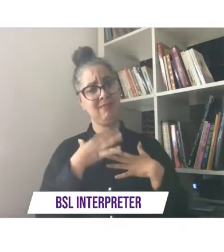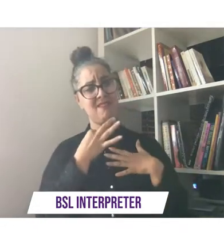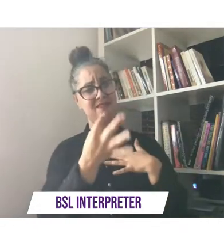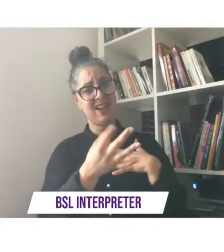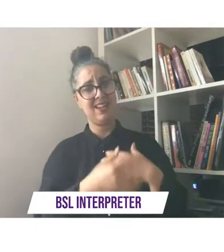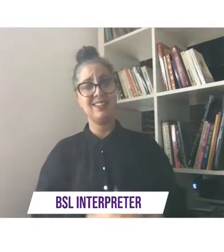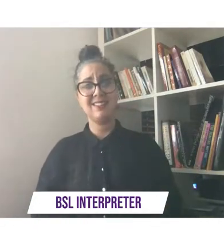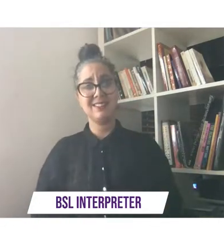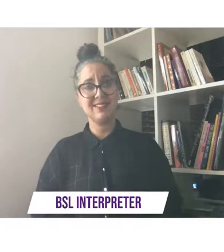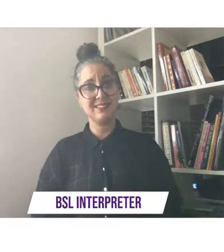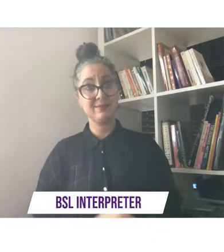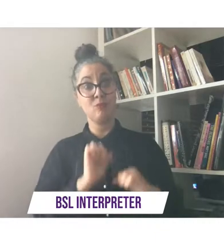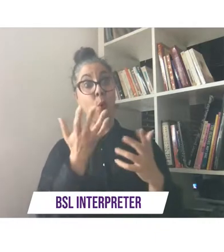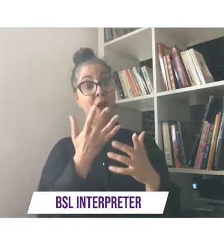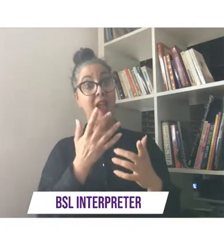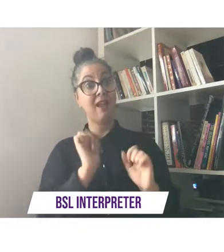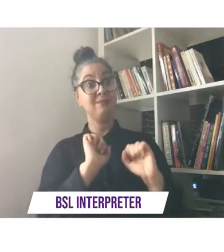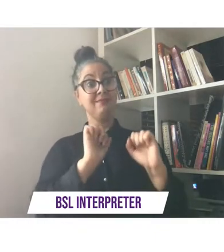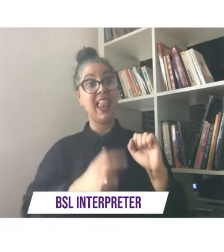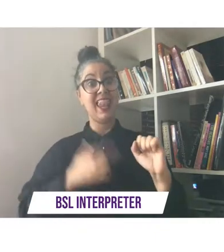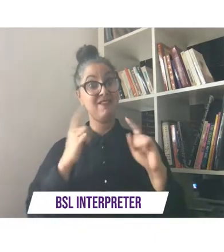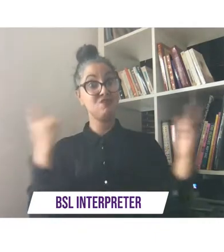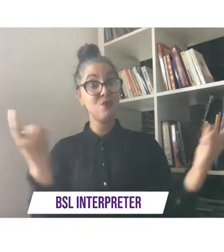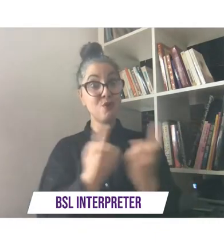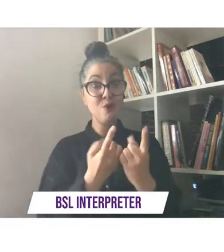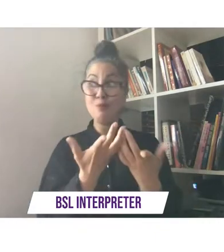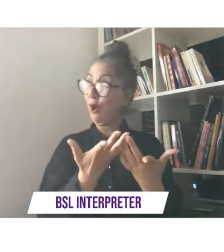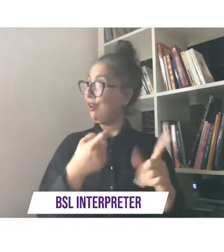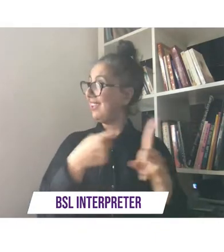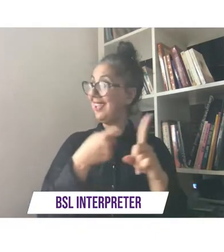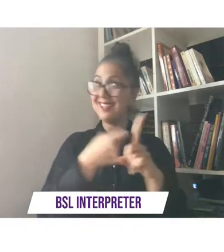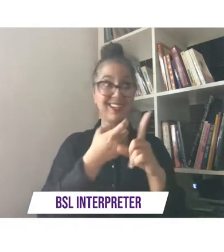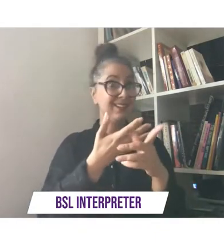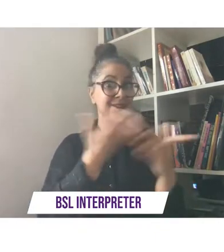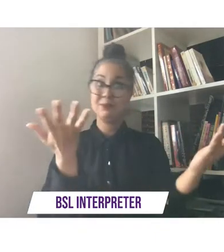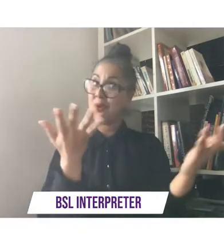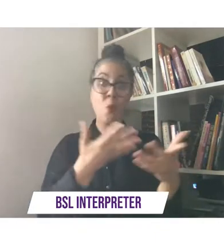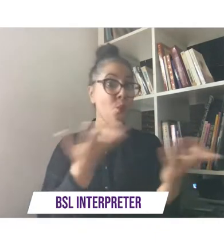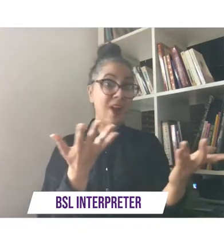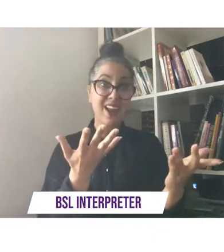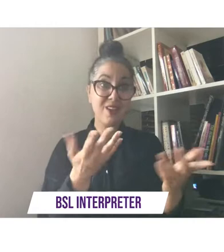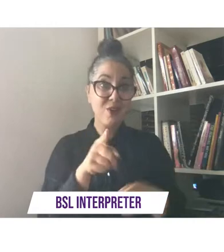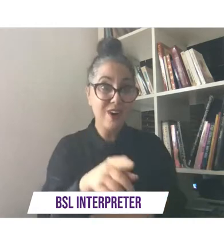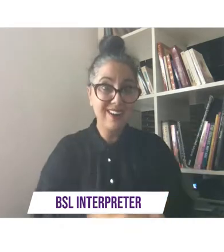living room or in your kitchen or wherever you've chosen to put us it's just lovely to be here uh my